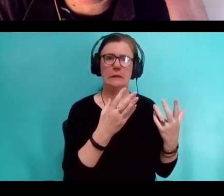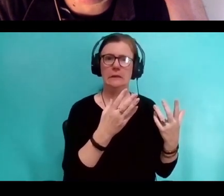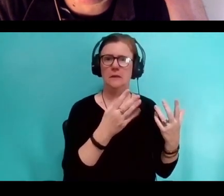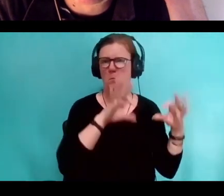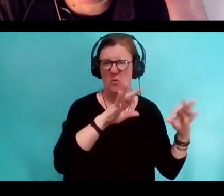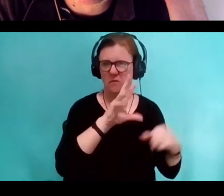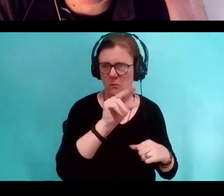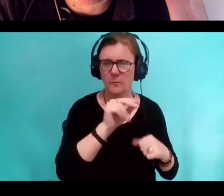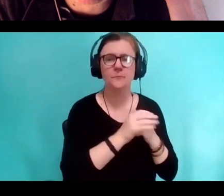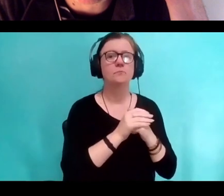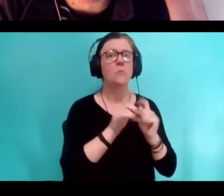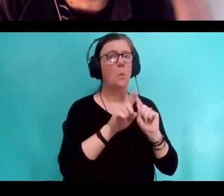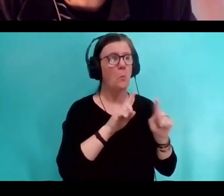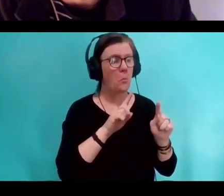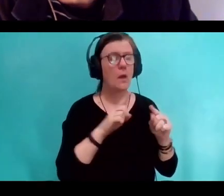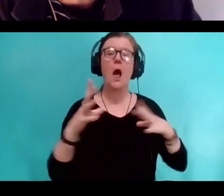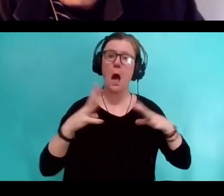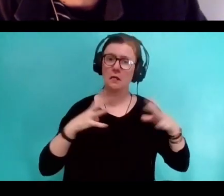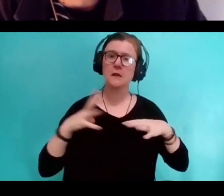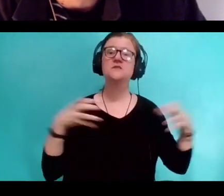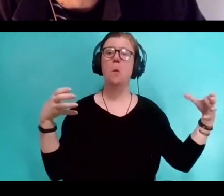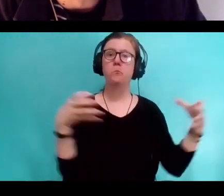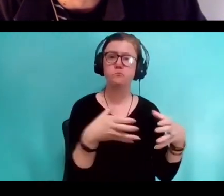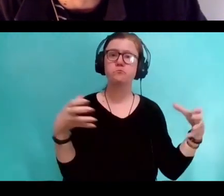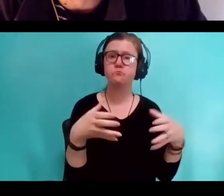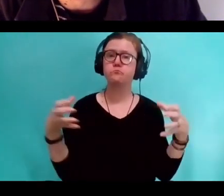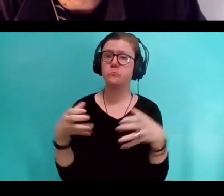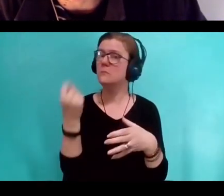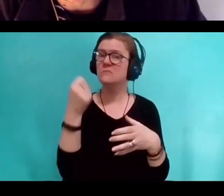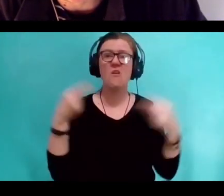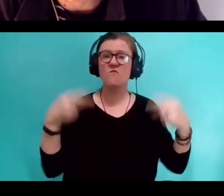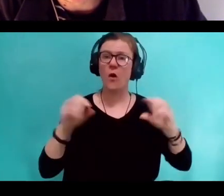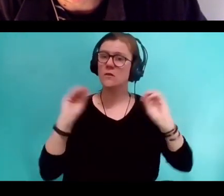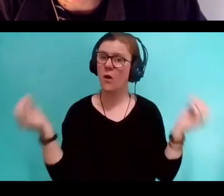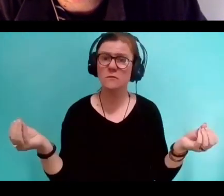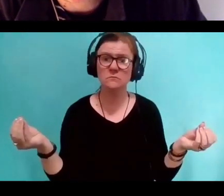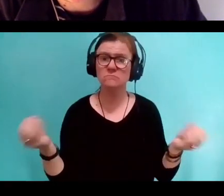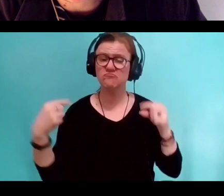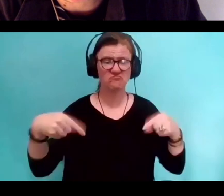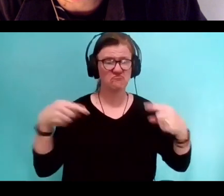but we would get together for holidays and no one fought. There was like no fighting because everyone was just trying